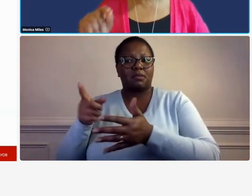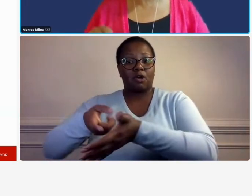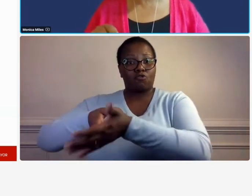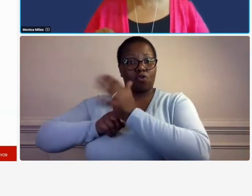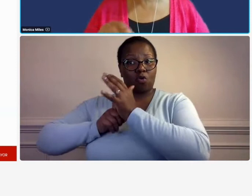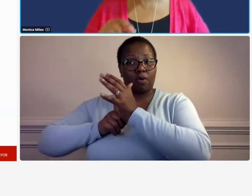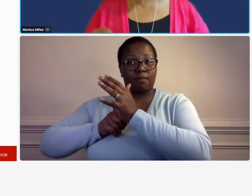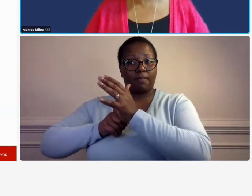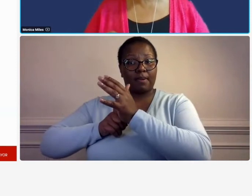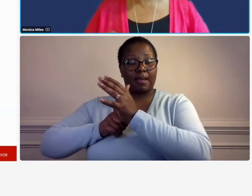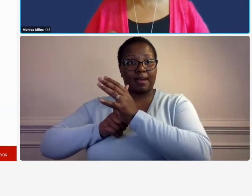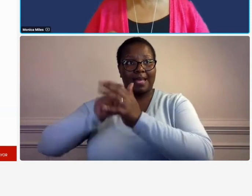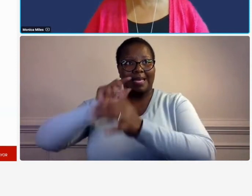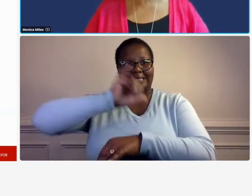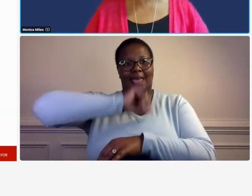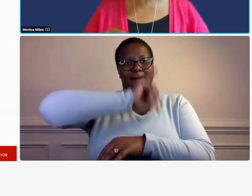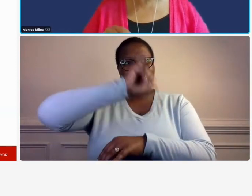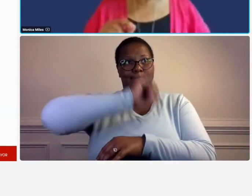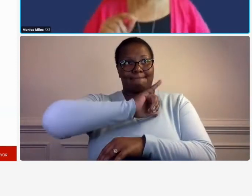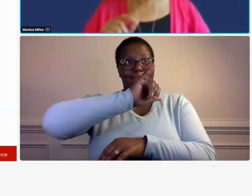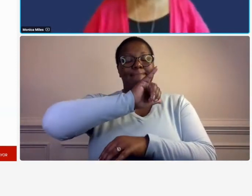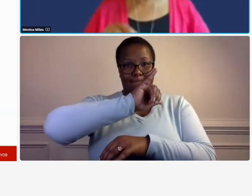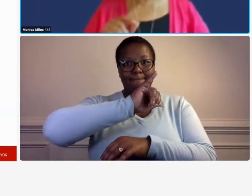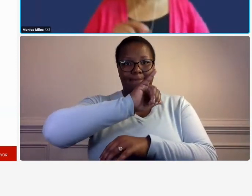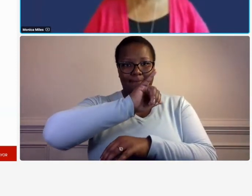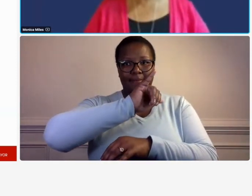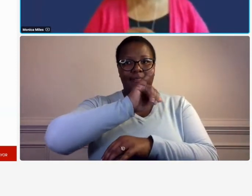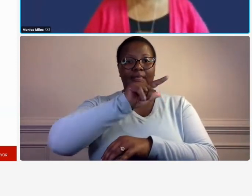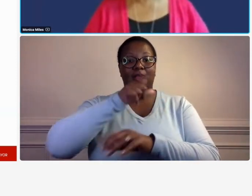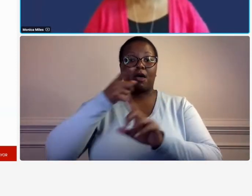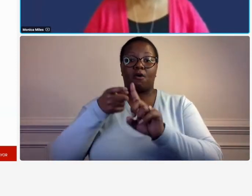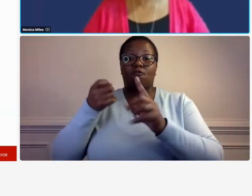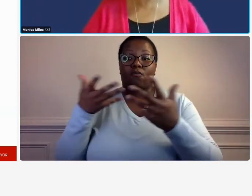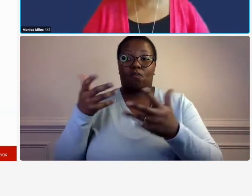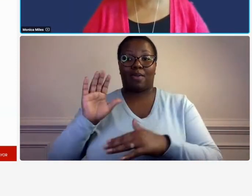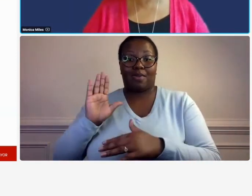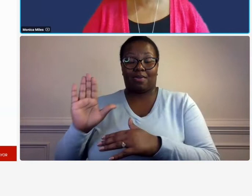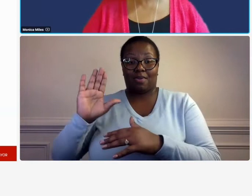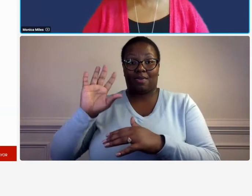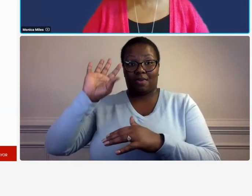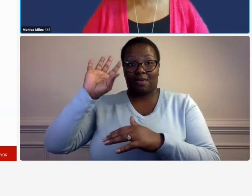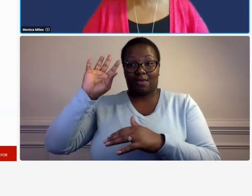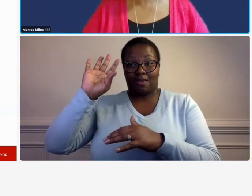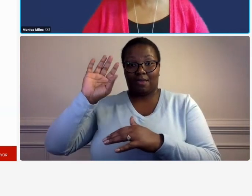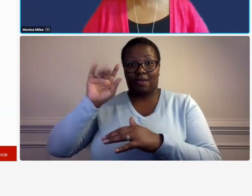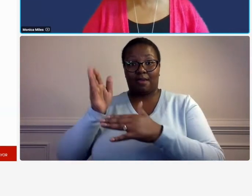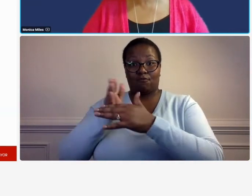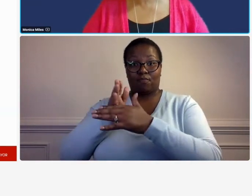agreement as a sub contractor it should mirror the compliance requirements between the prime and ddi